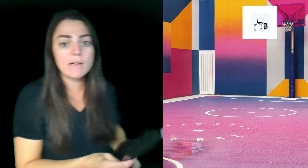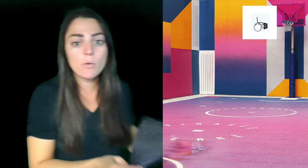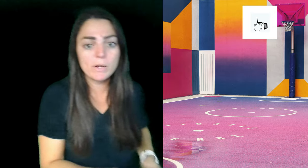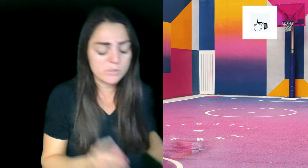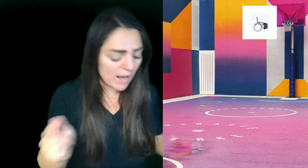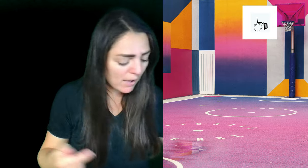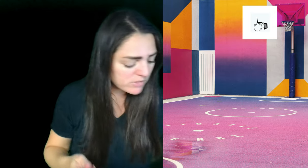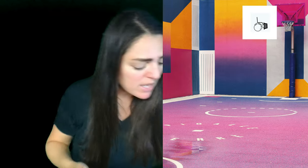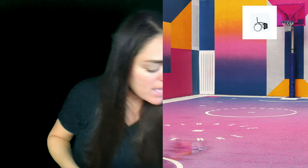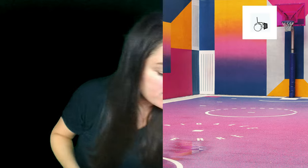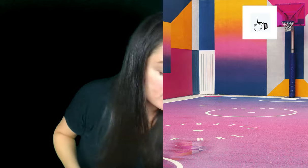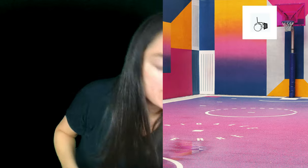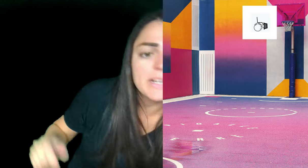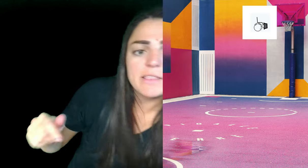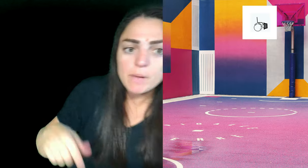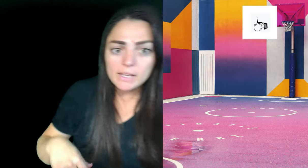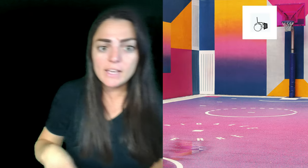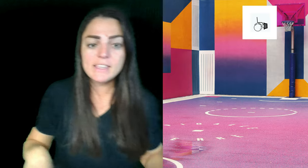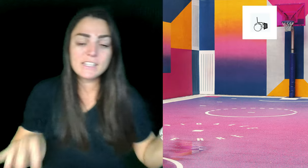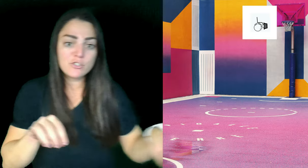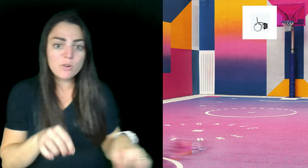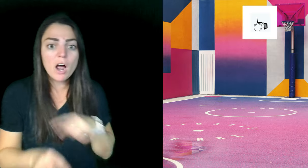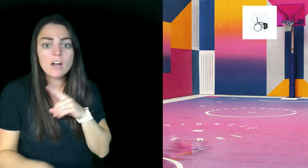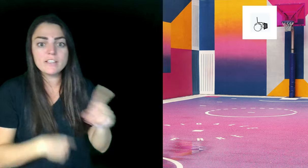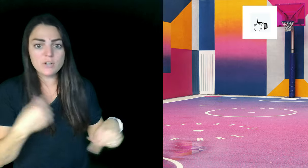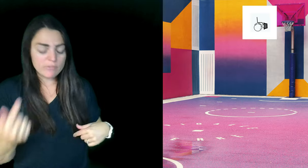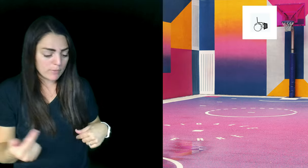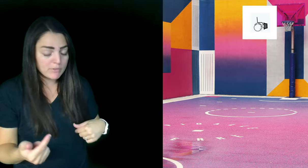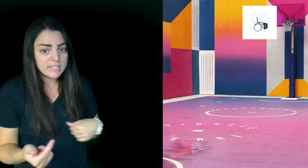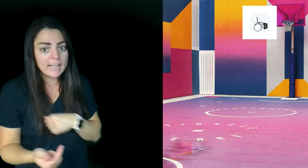maybe they drive it once around then they put it in the bucket they get a new car they drive around